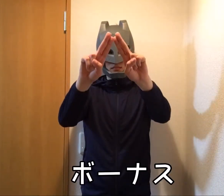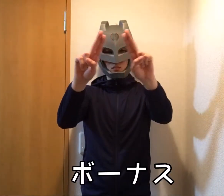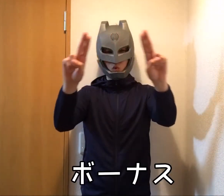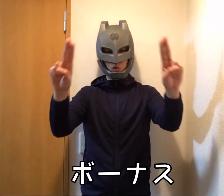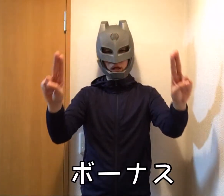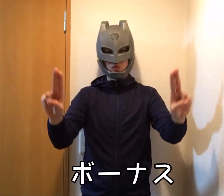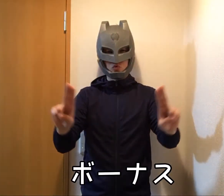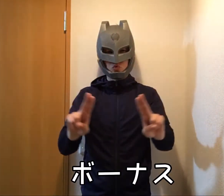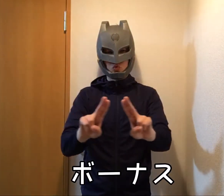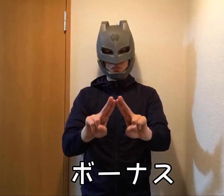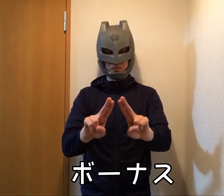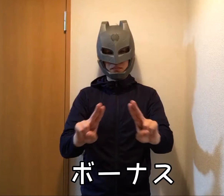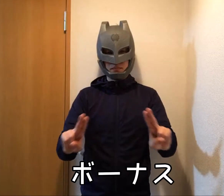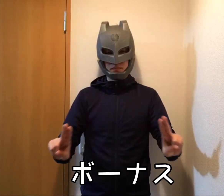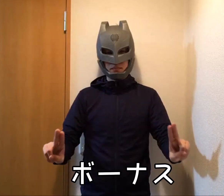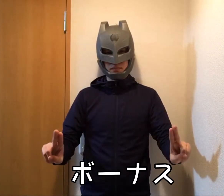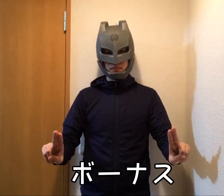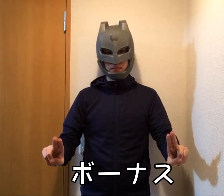Bonus (bow knot)